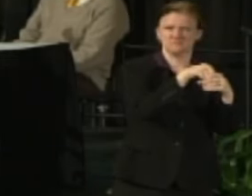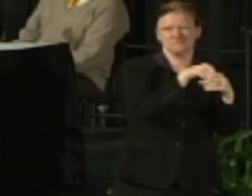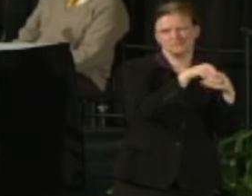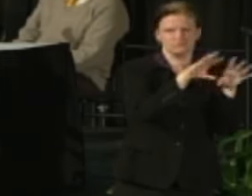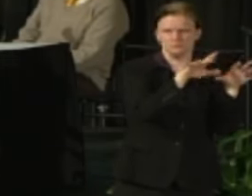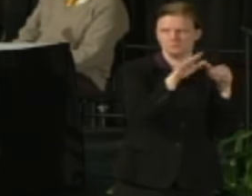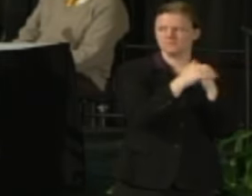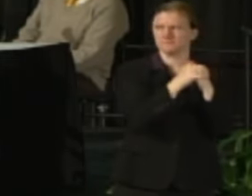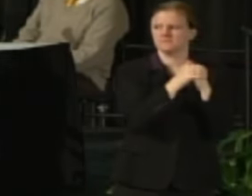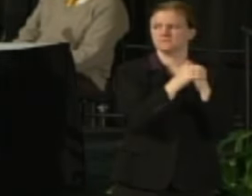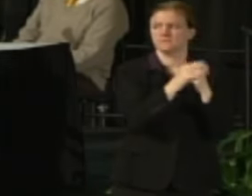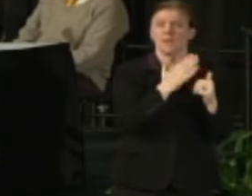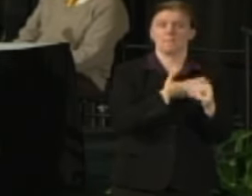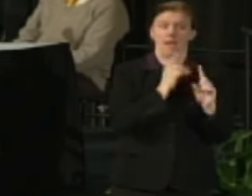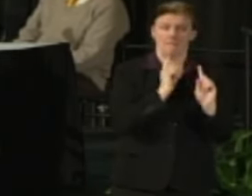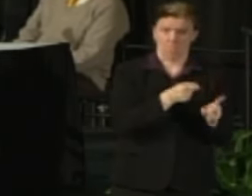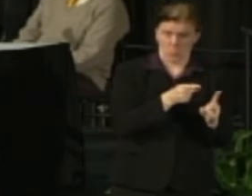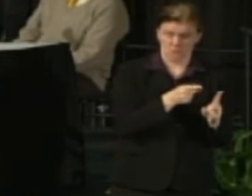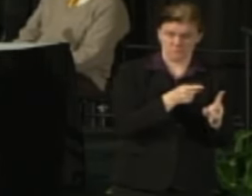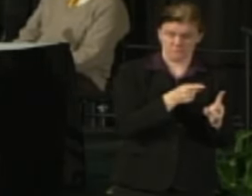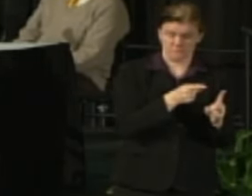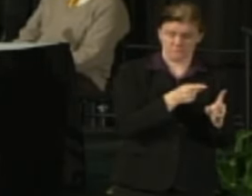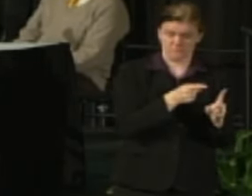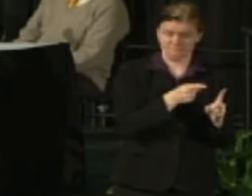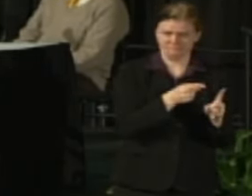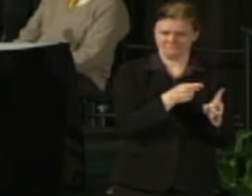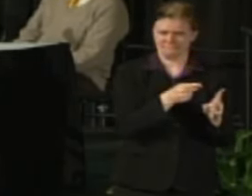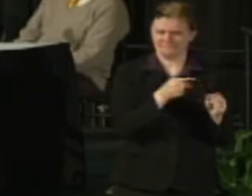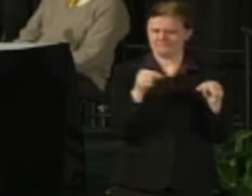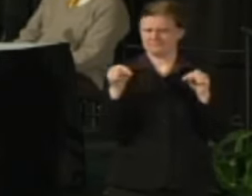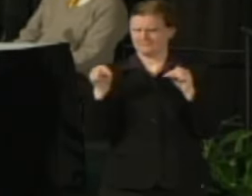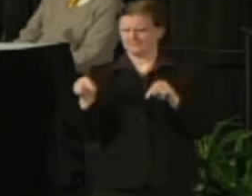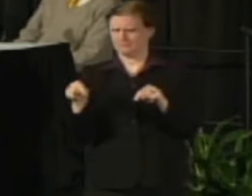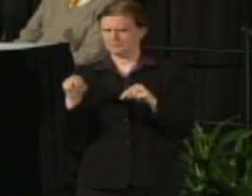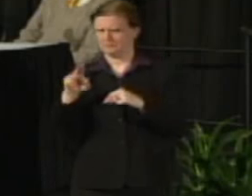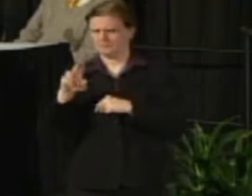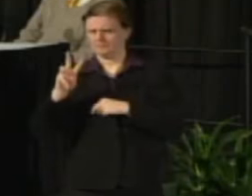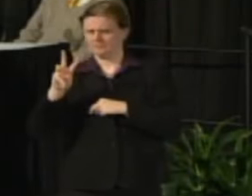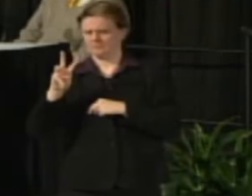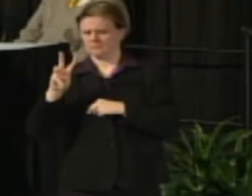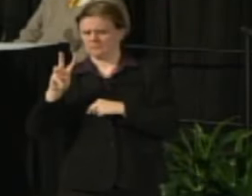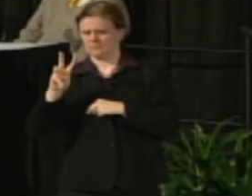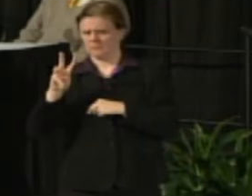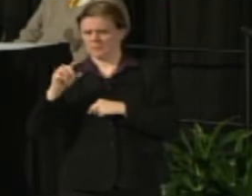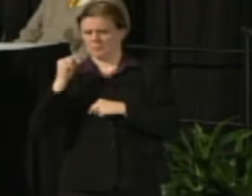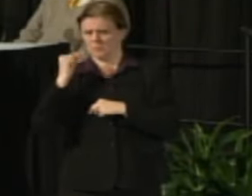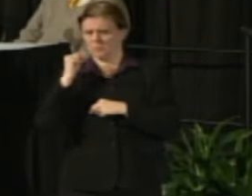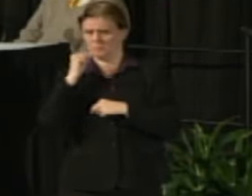The point is what I'm hearing here is what Governor Walker I think wants